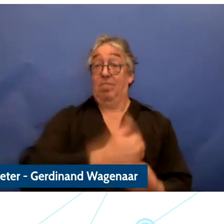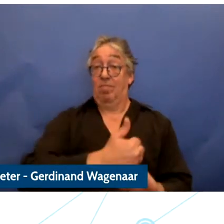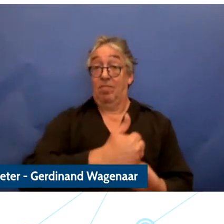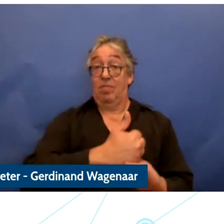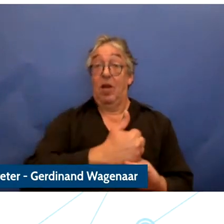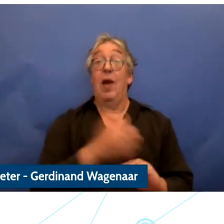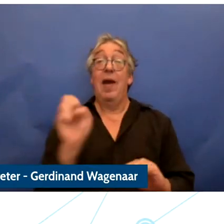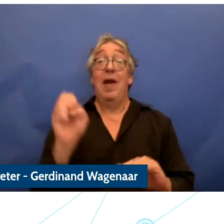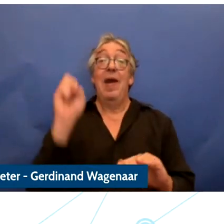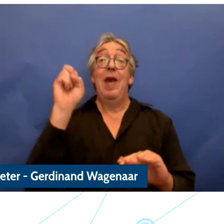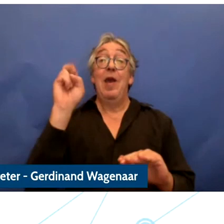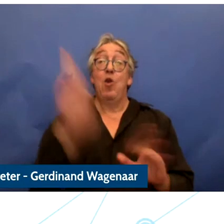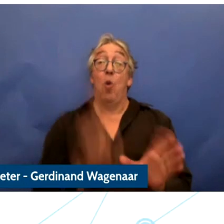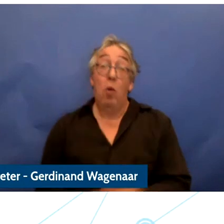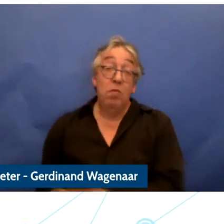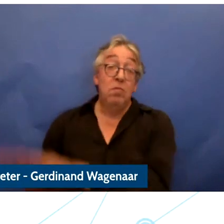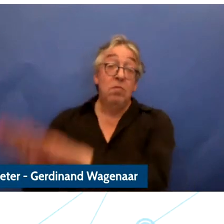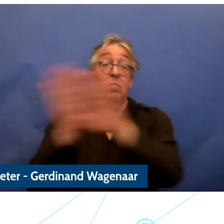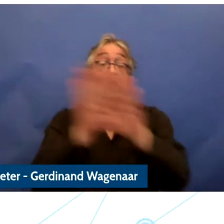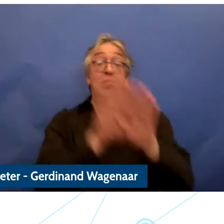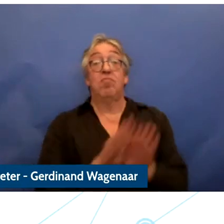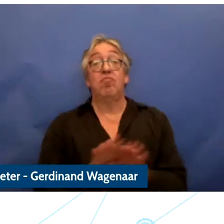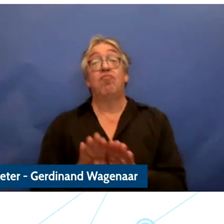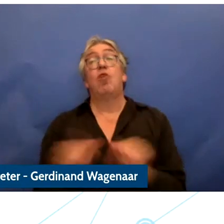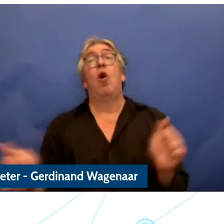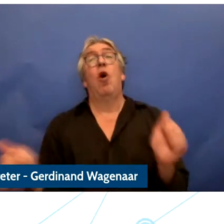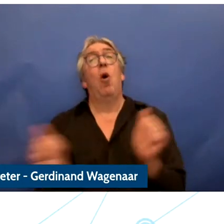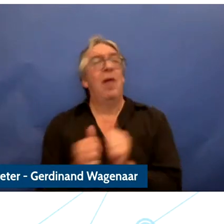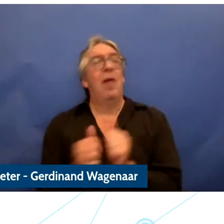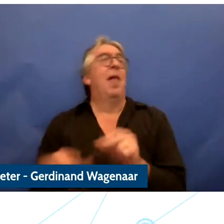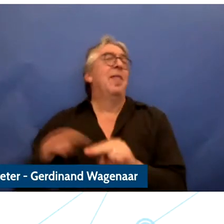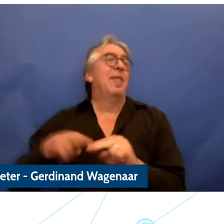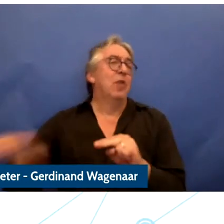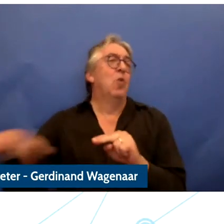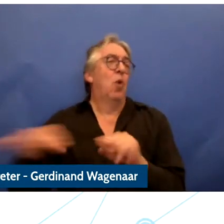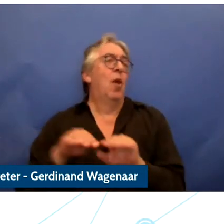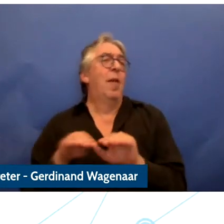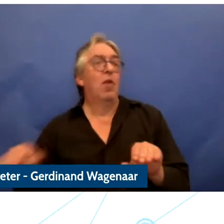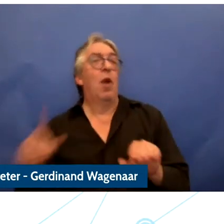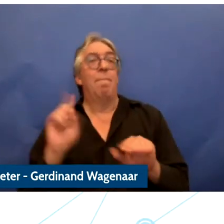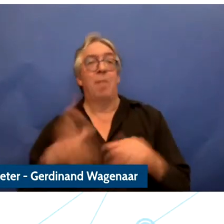and deploy EU wide a mechanism allowing children to use their